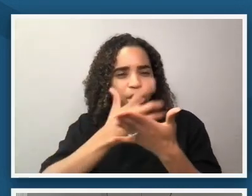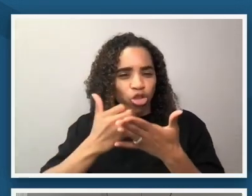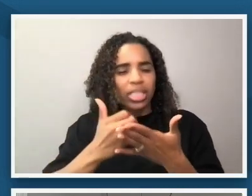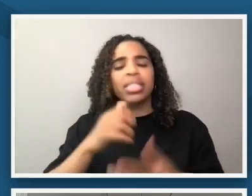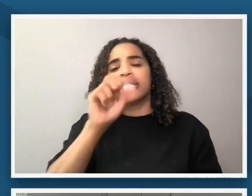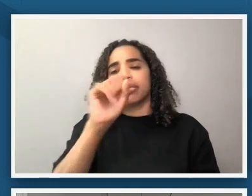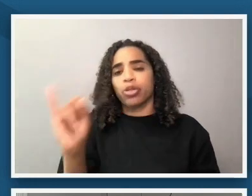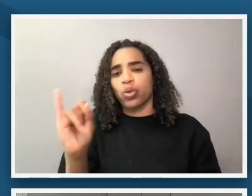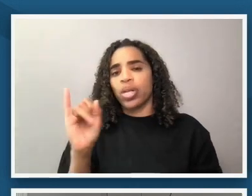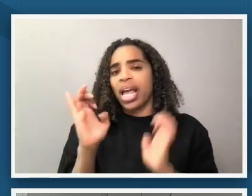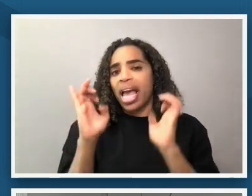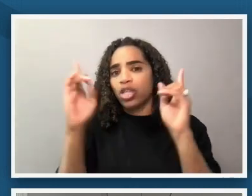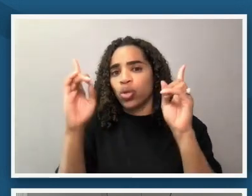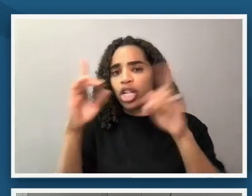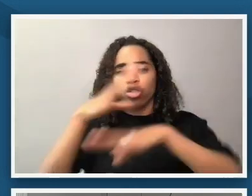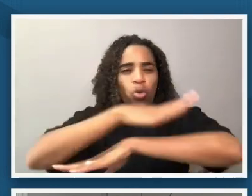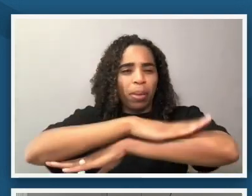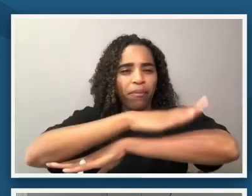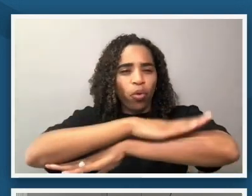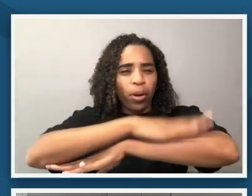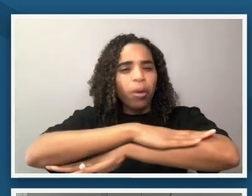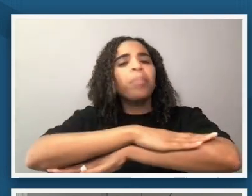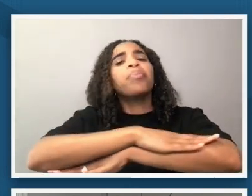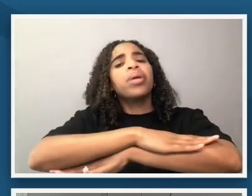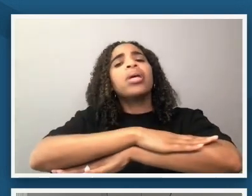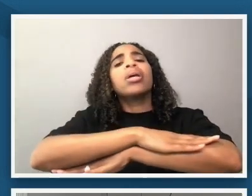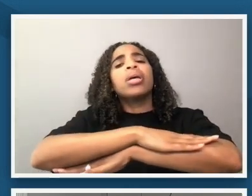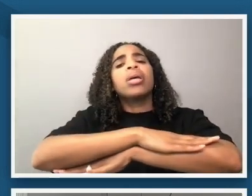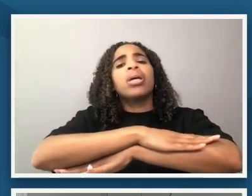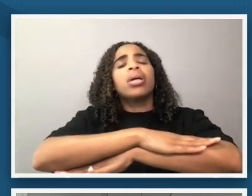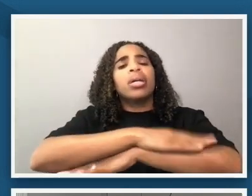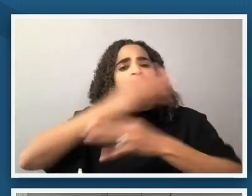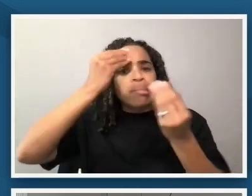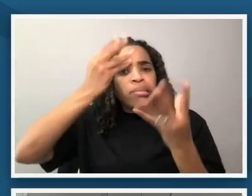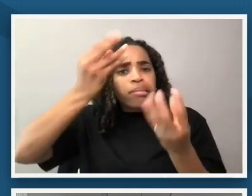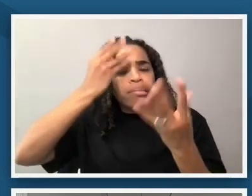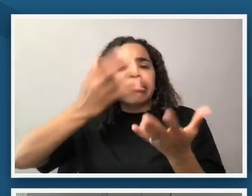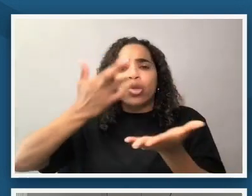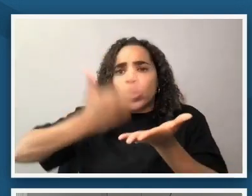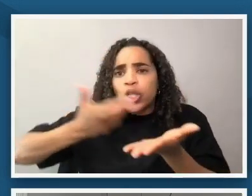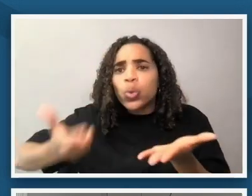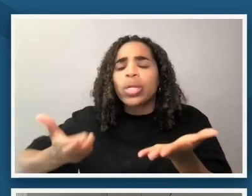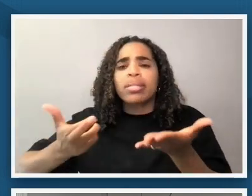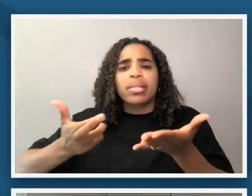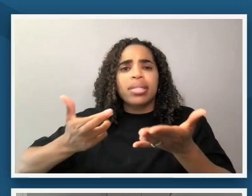platform for bringing together resources and content